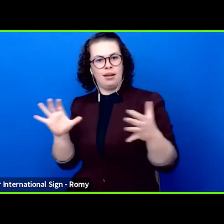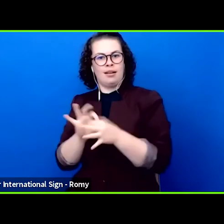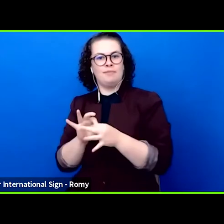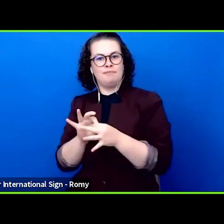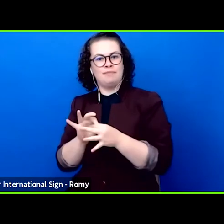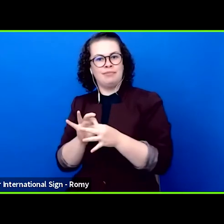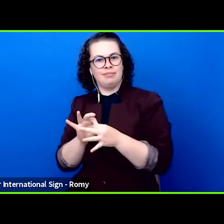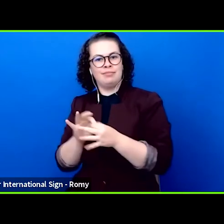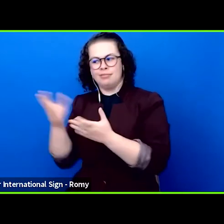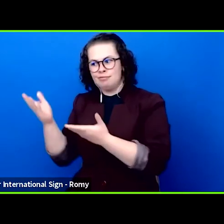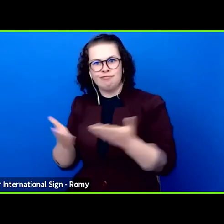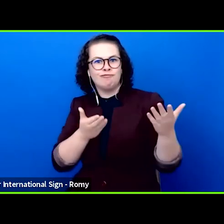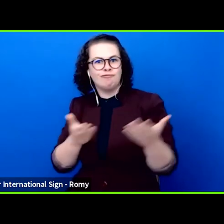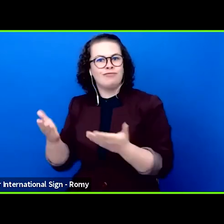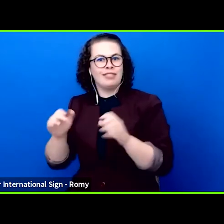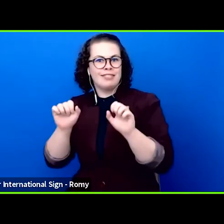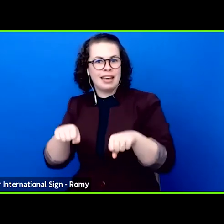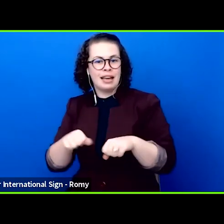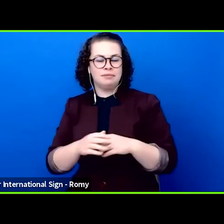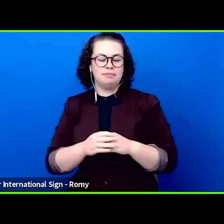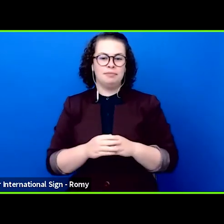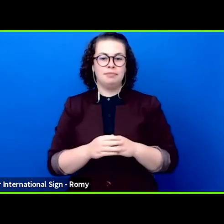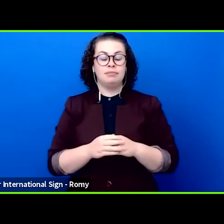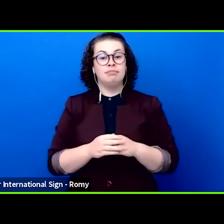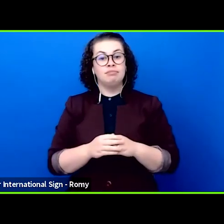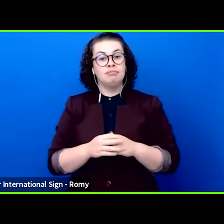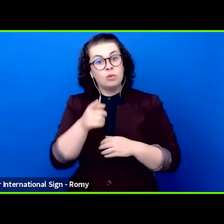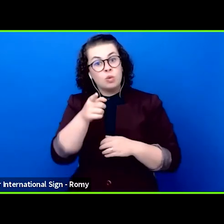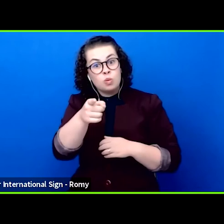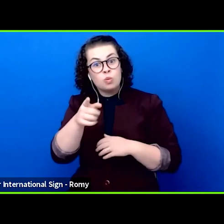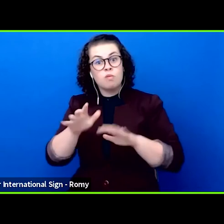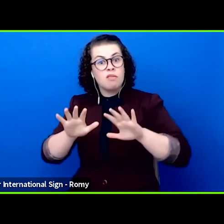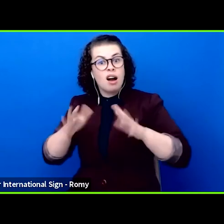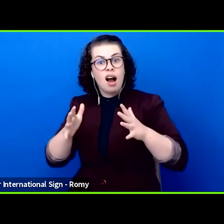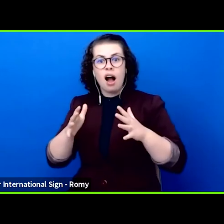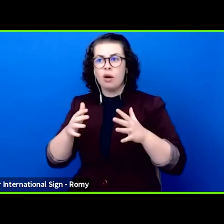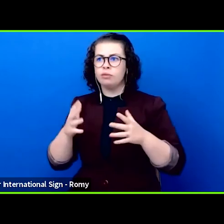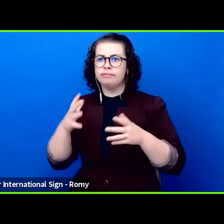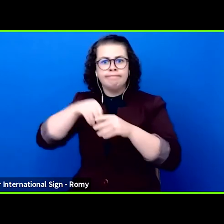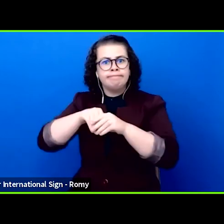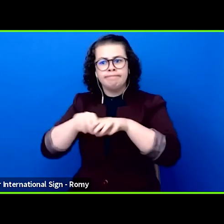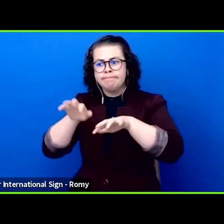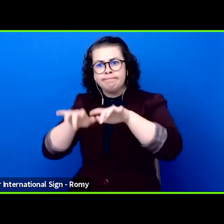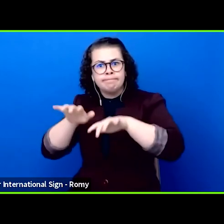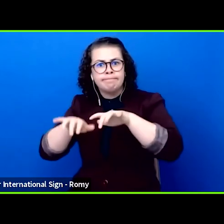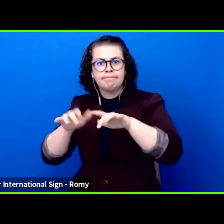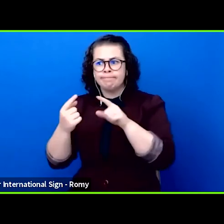to participate via digital communication in this first edition of the Forum but also in